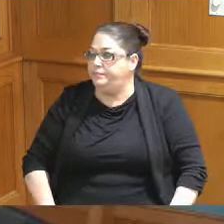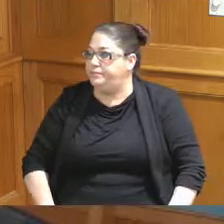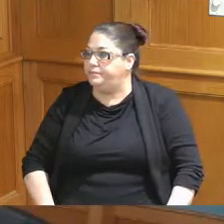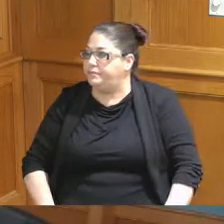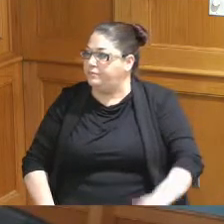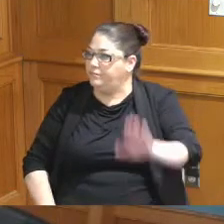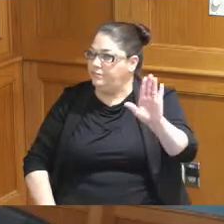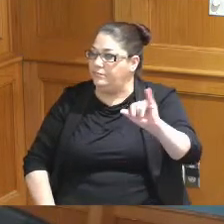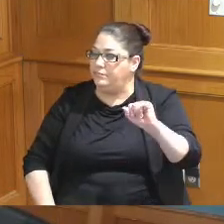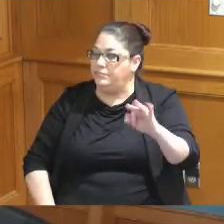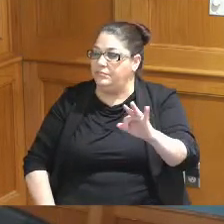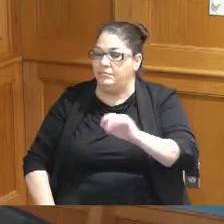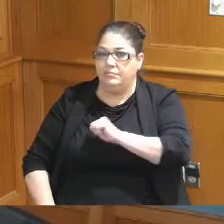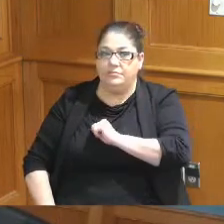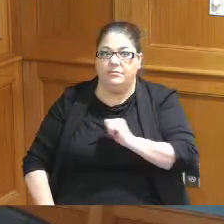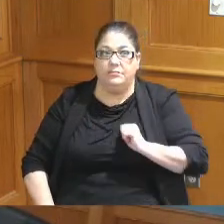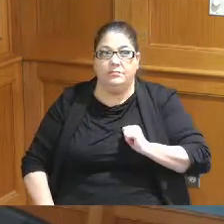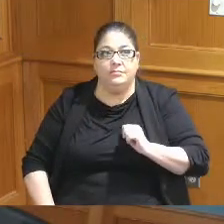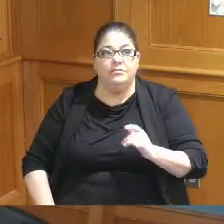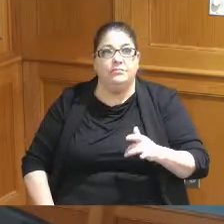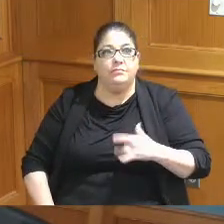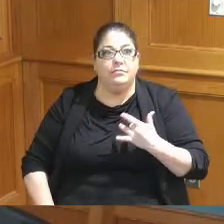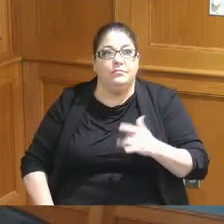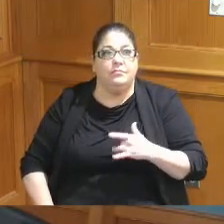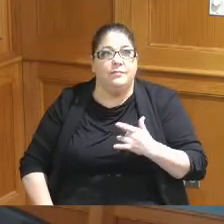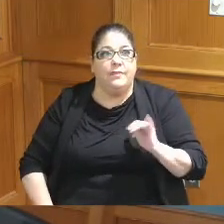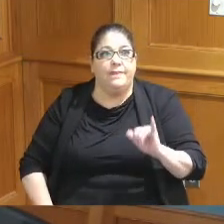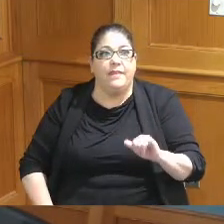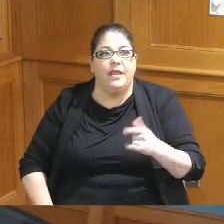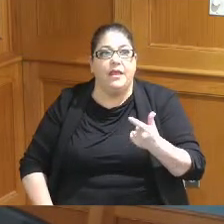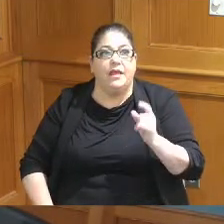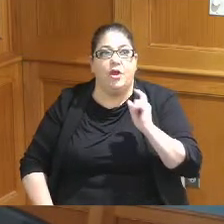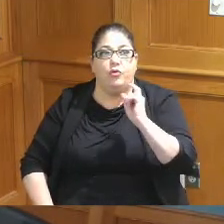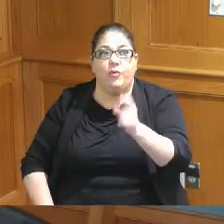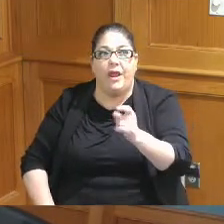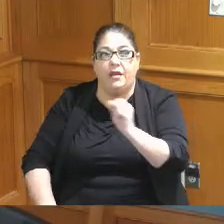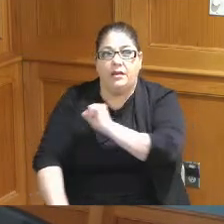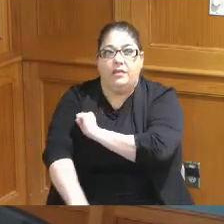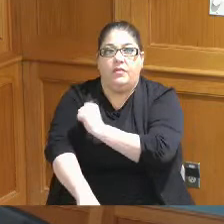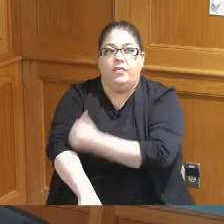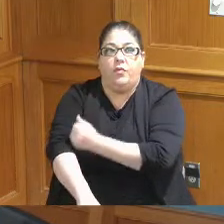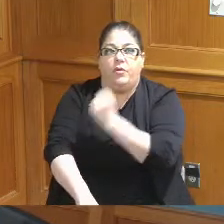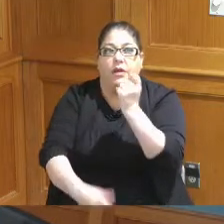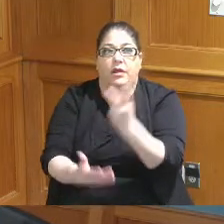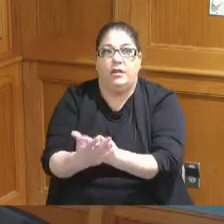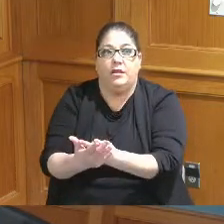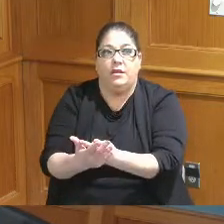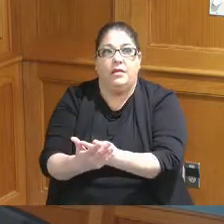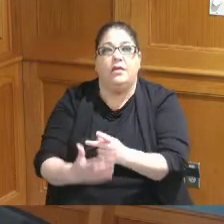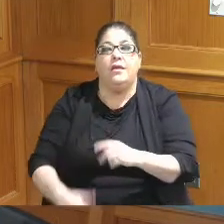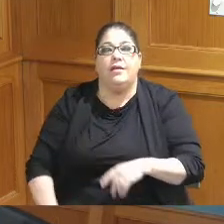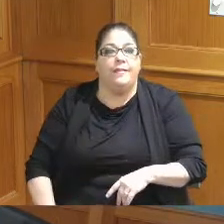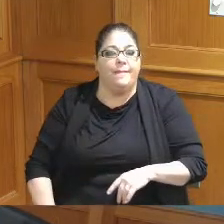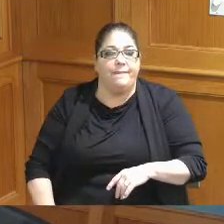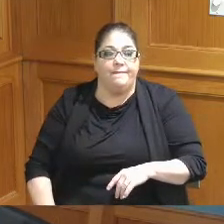in I think the the granting of the authority at the state at the at the I'm sorry the state level